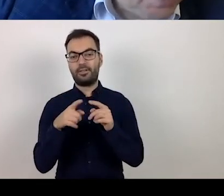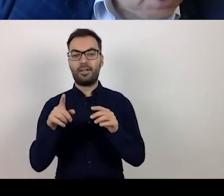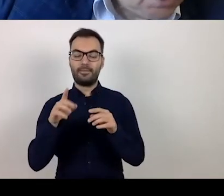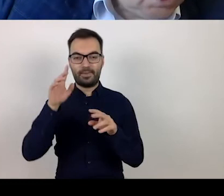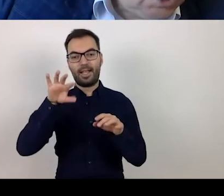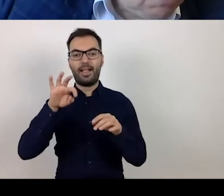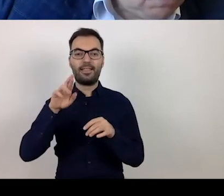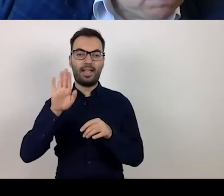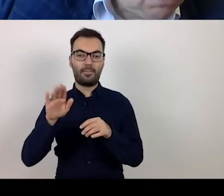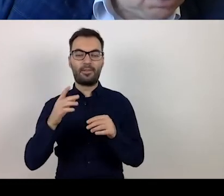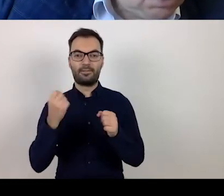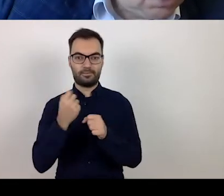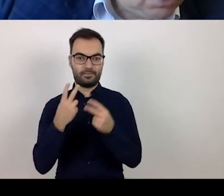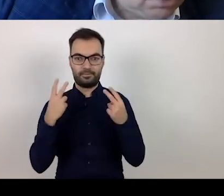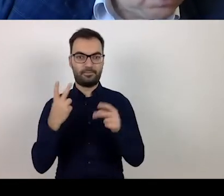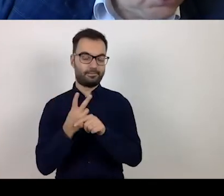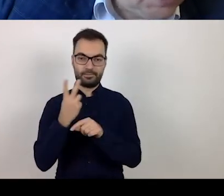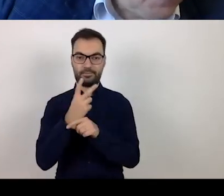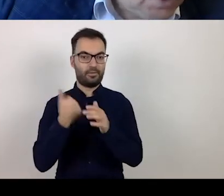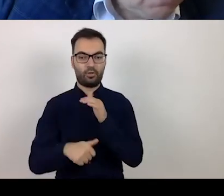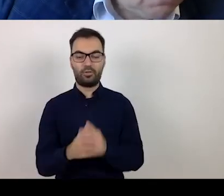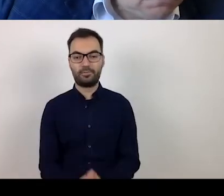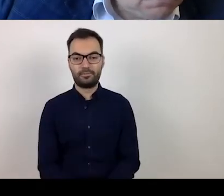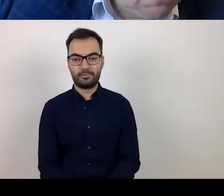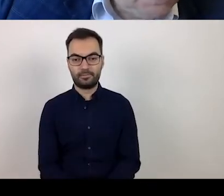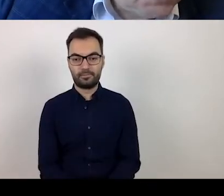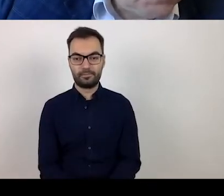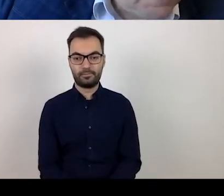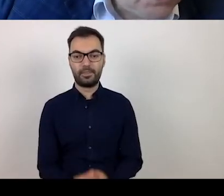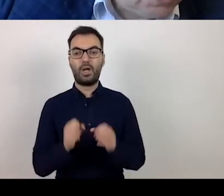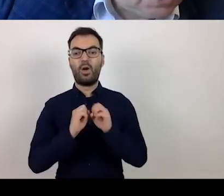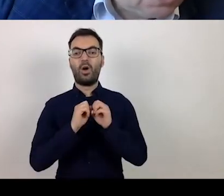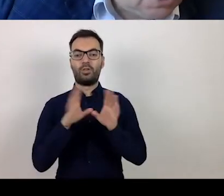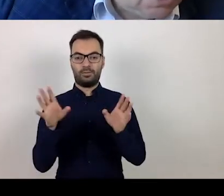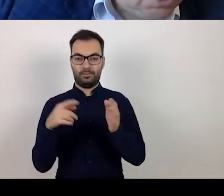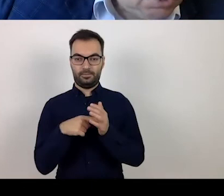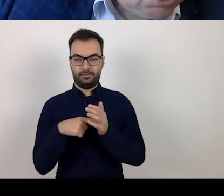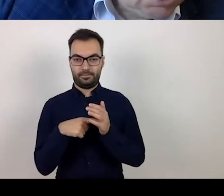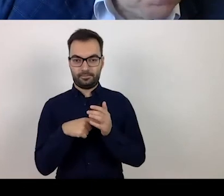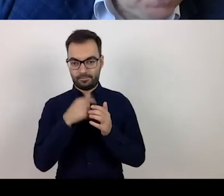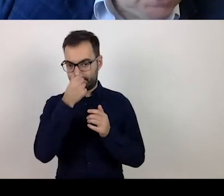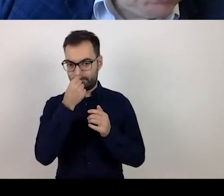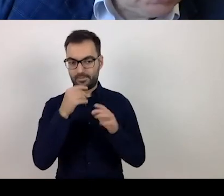Reporting these places